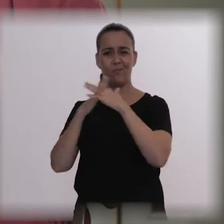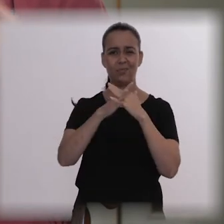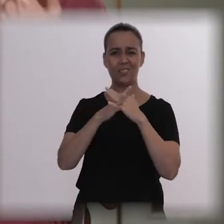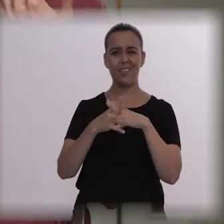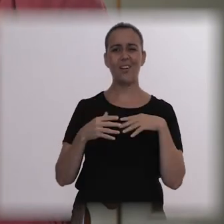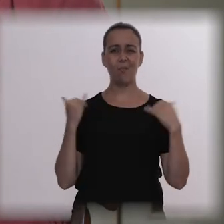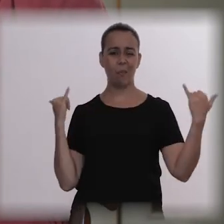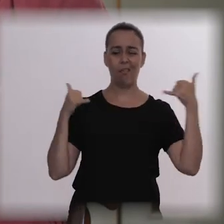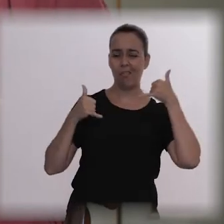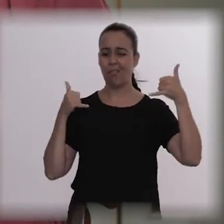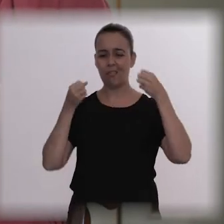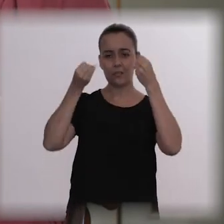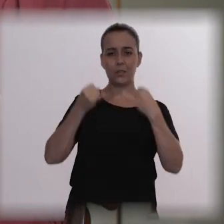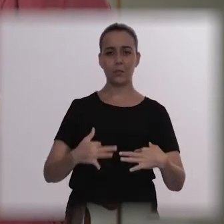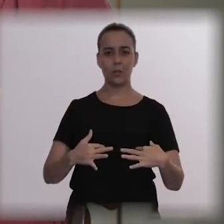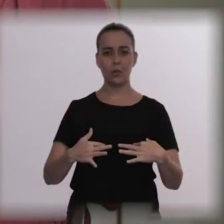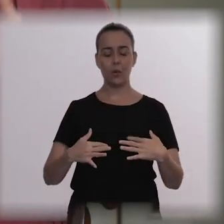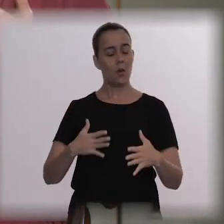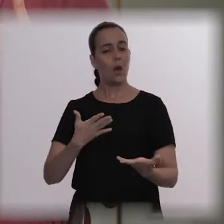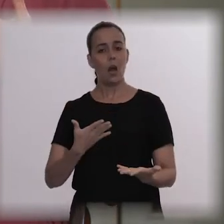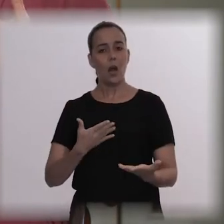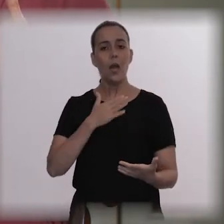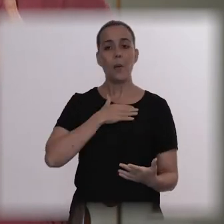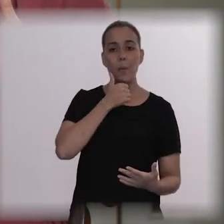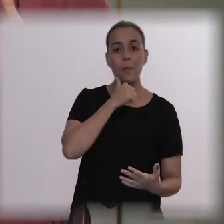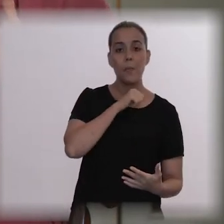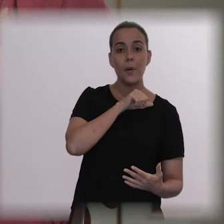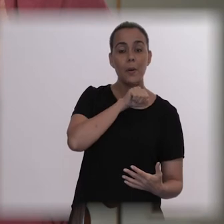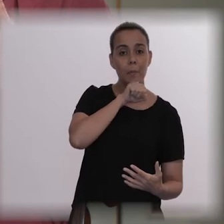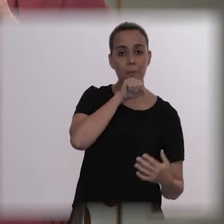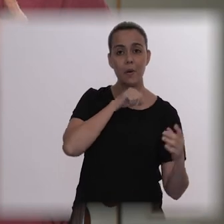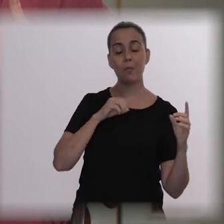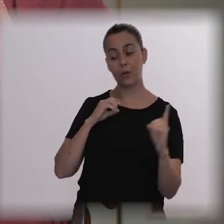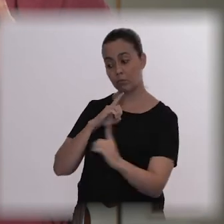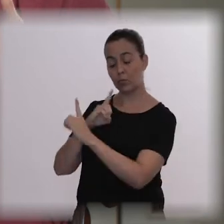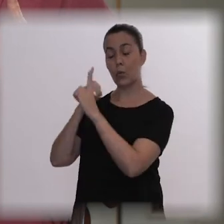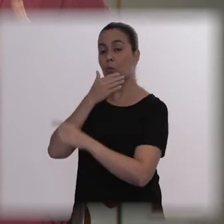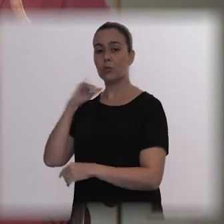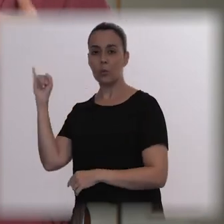Then, when she entered he didn't speak to her, he just looked at her, as if he could share